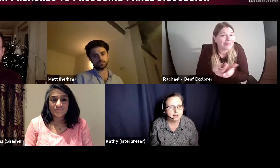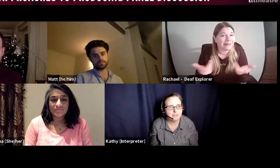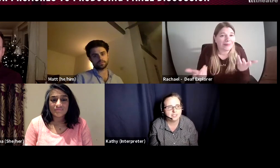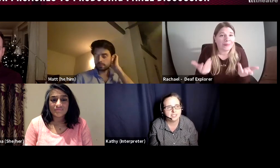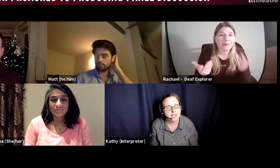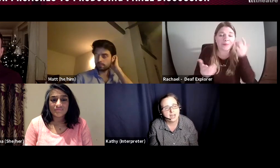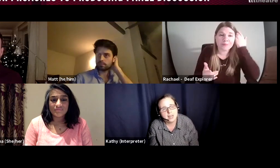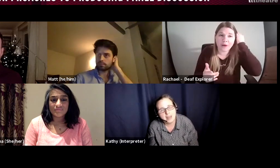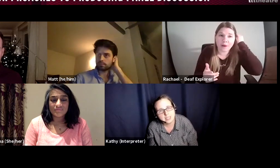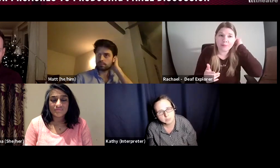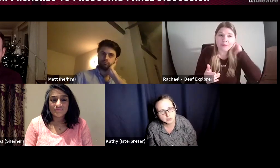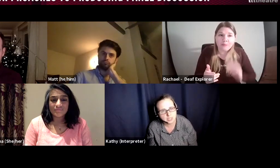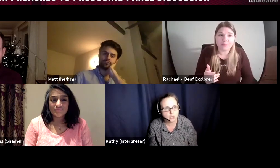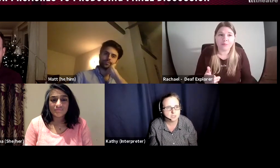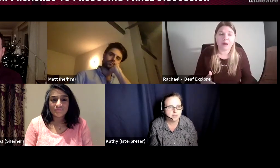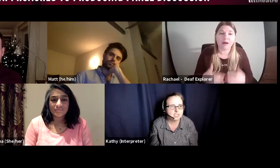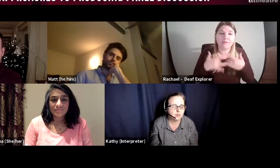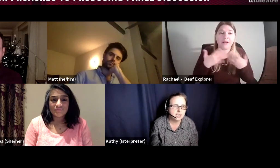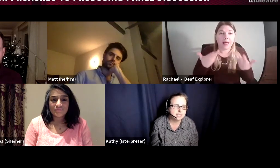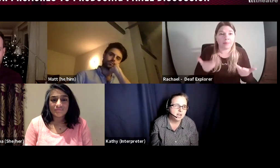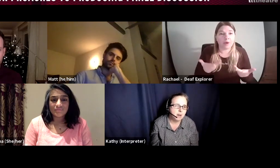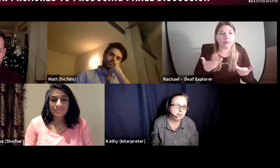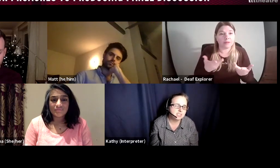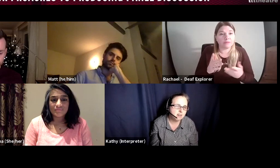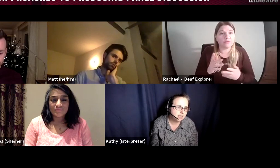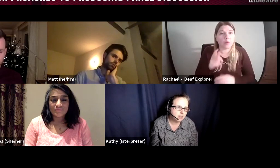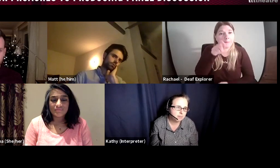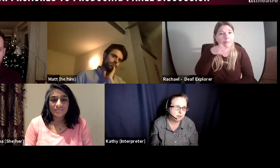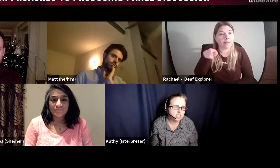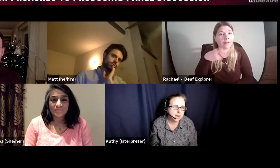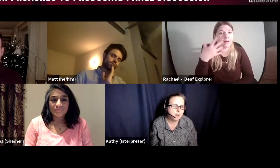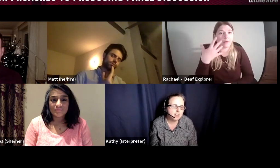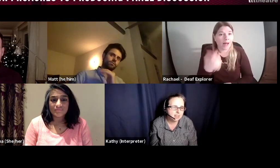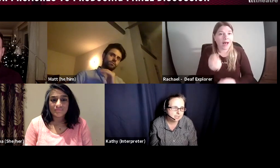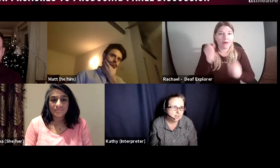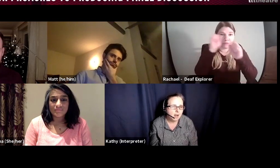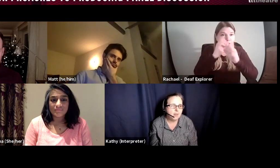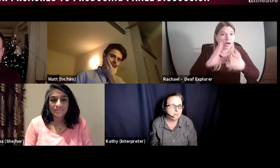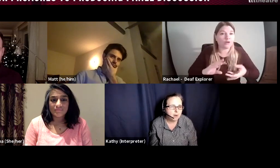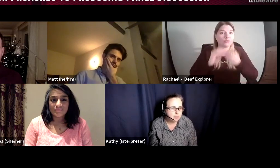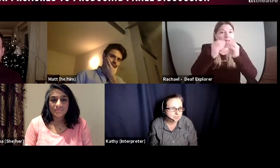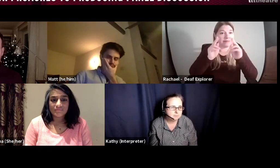funding, and that does cost money so it is a bit of a cycle I appreciate but I think at the moment